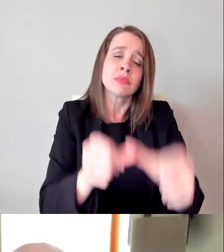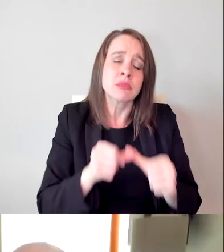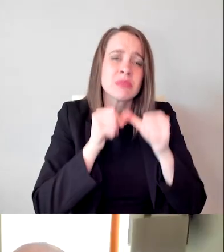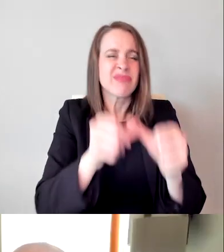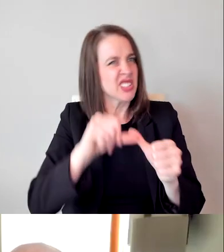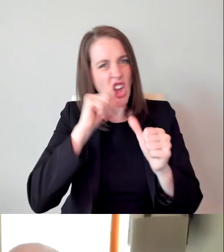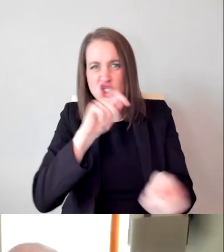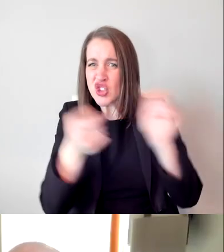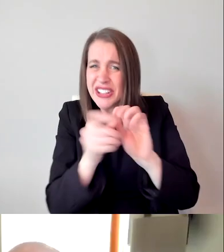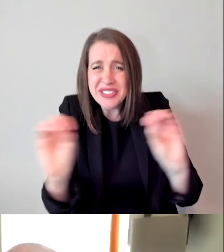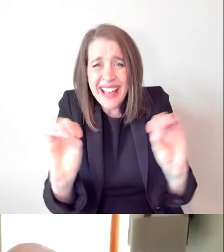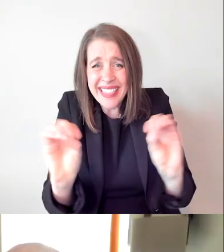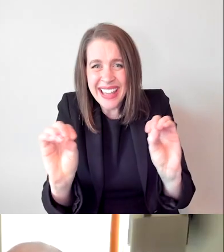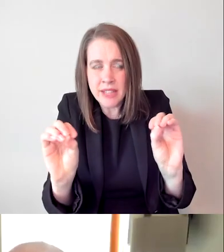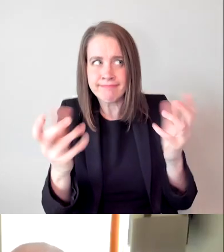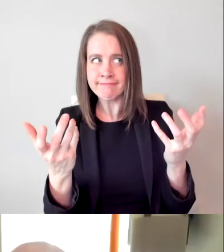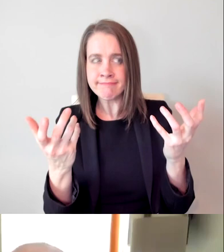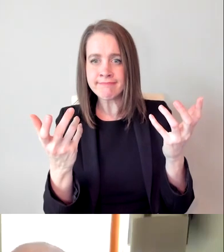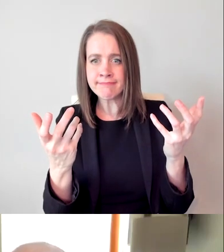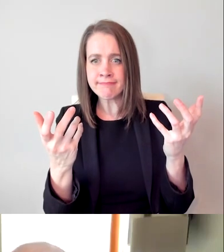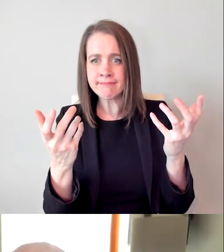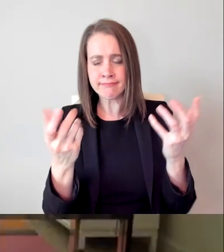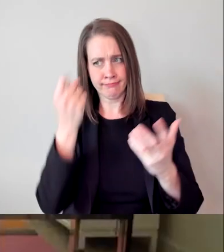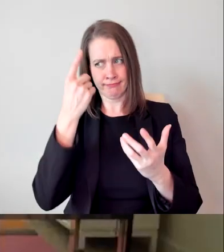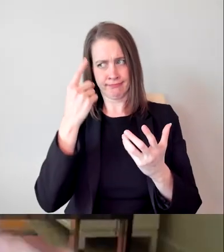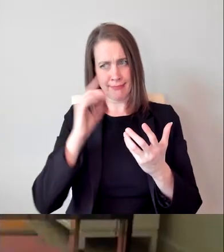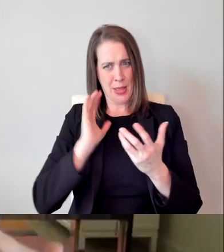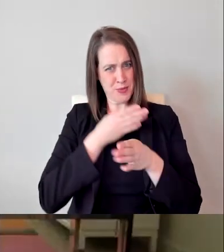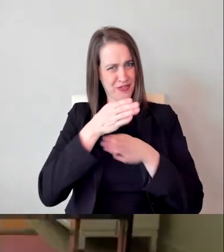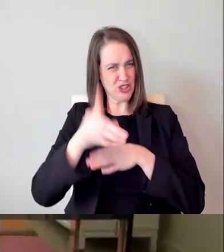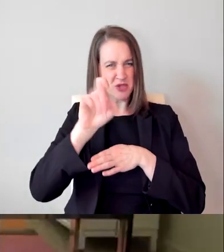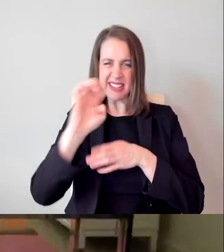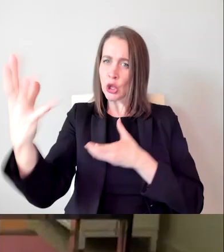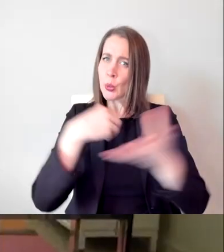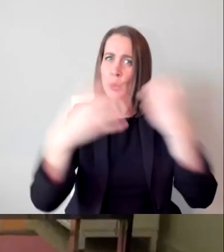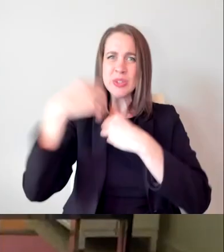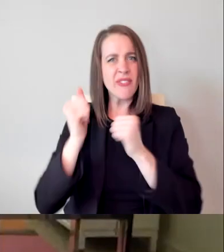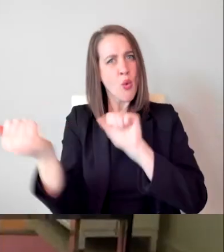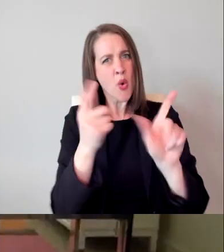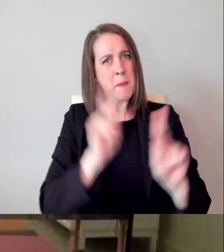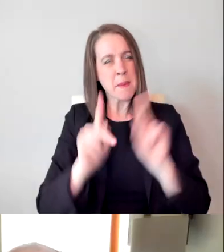And art is supposed to be all inclusive, is it not? And they don't have that understanding of that part of the conversation.